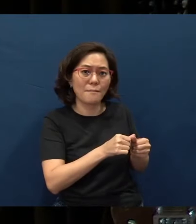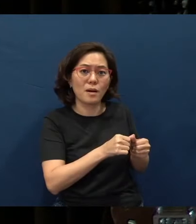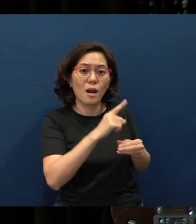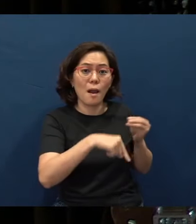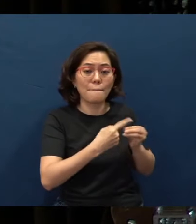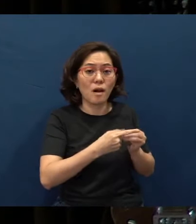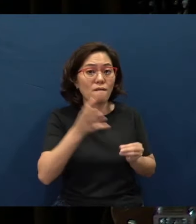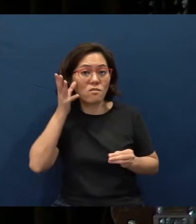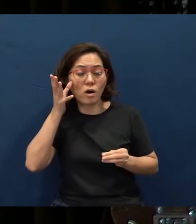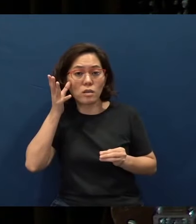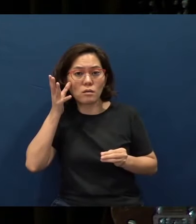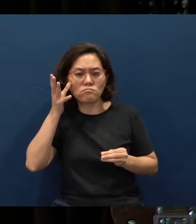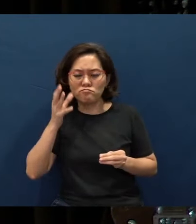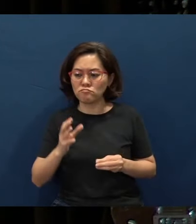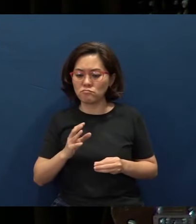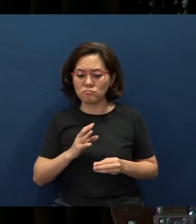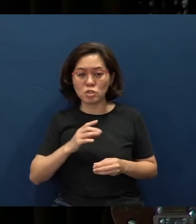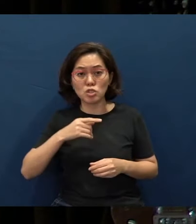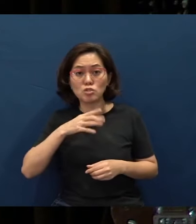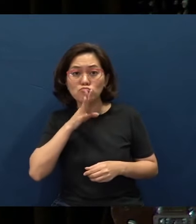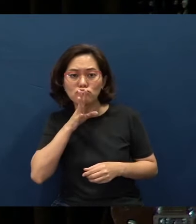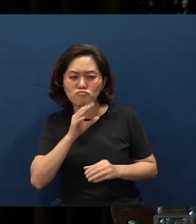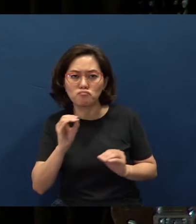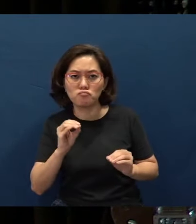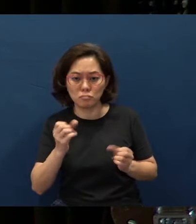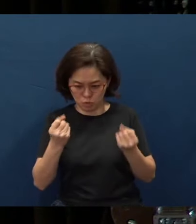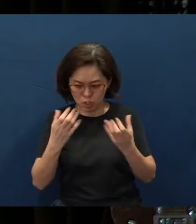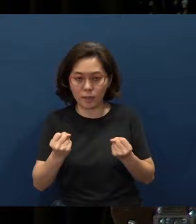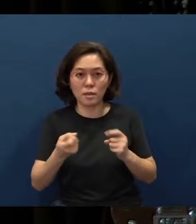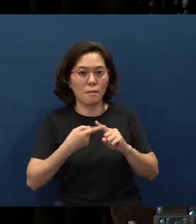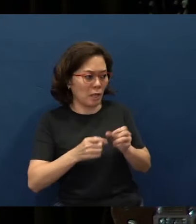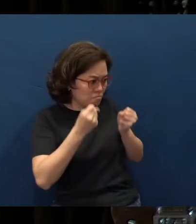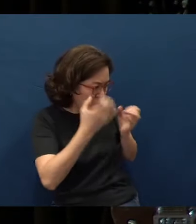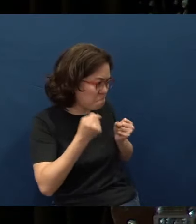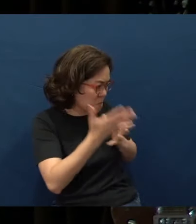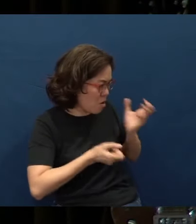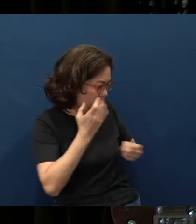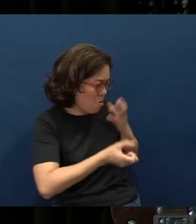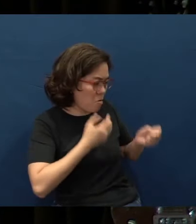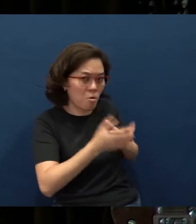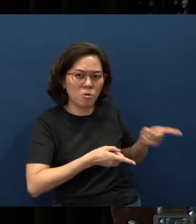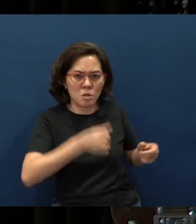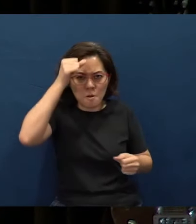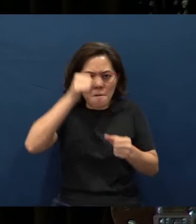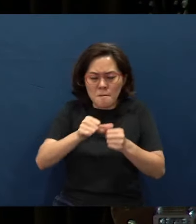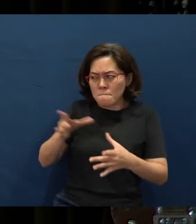even though he couldn't speak - was that pep talk that he had given to them. She never forget that.